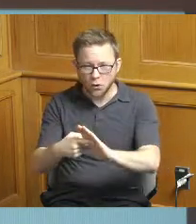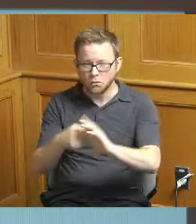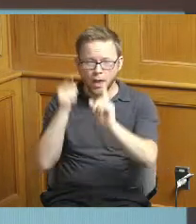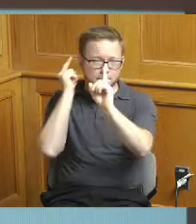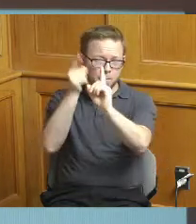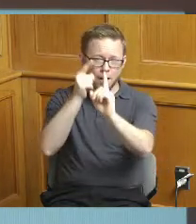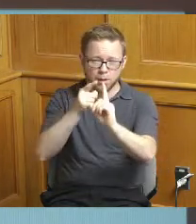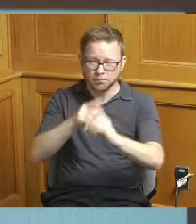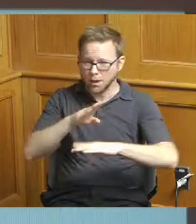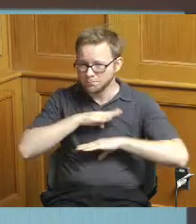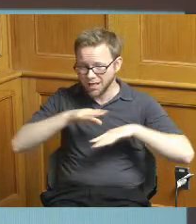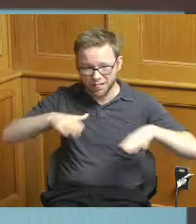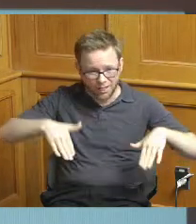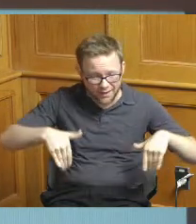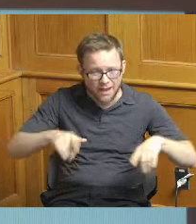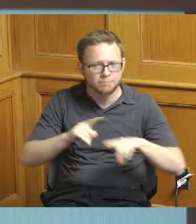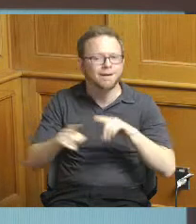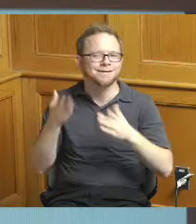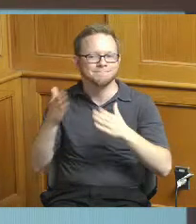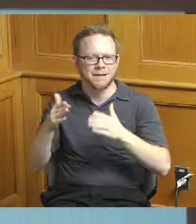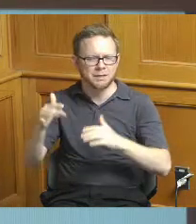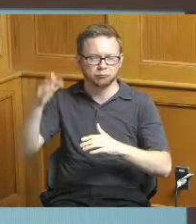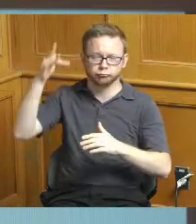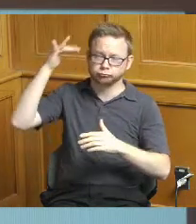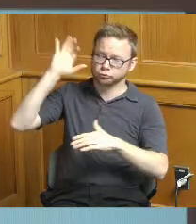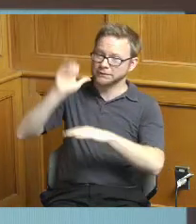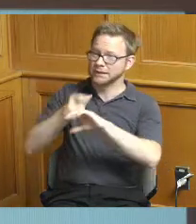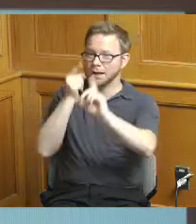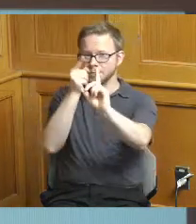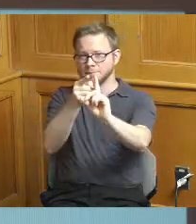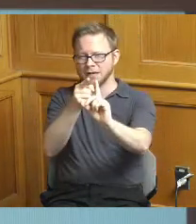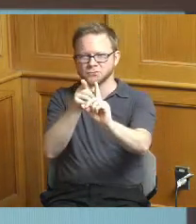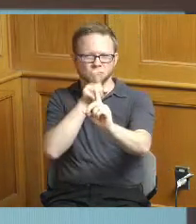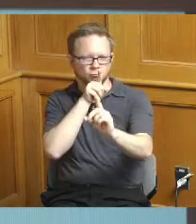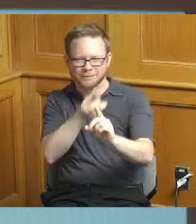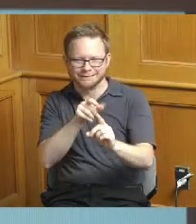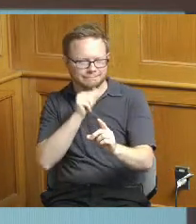that our milestone wasn't correct or didn't reflect the realities of the work that needs